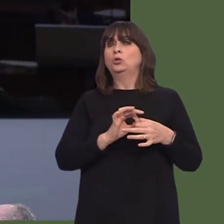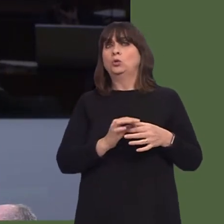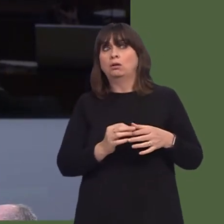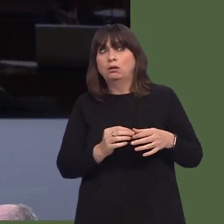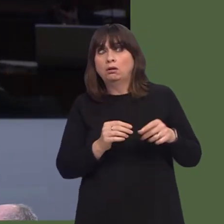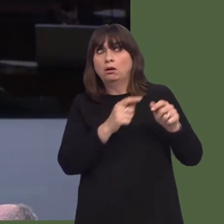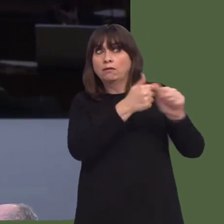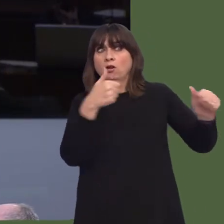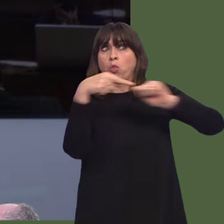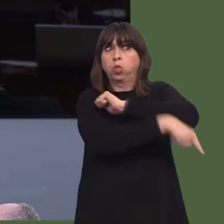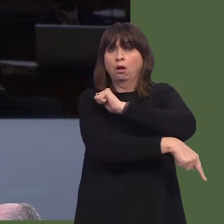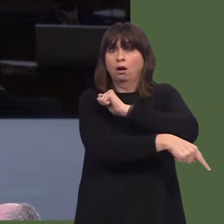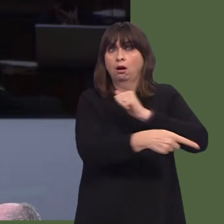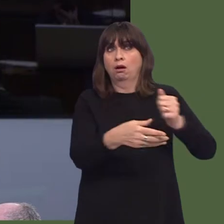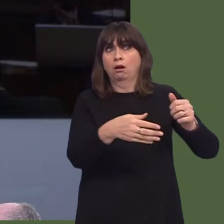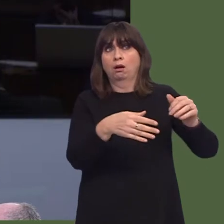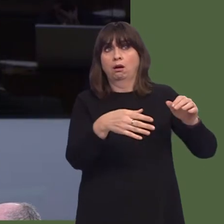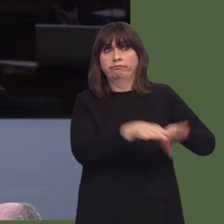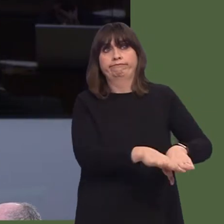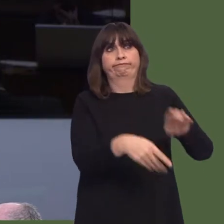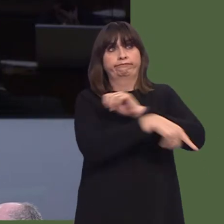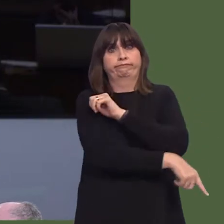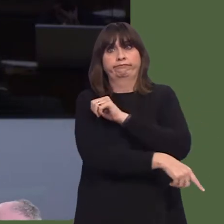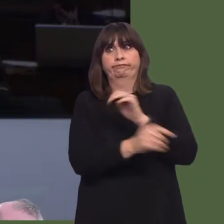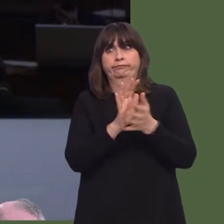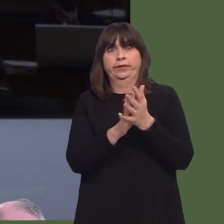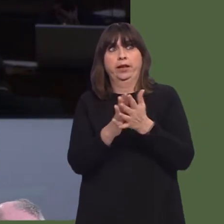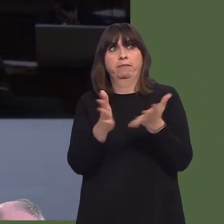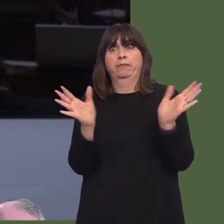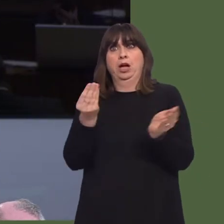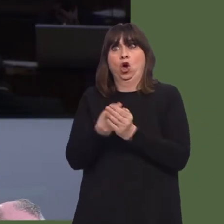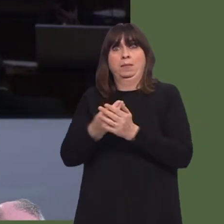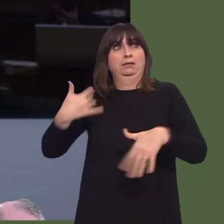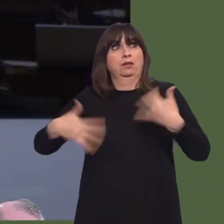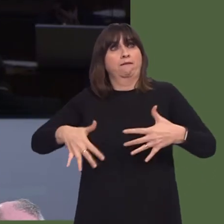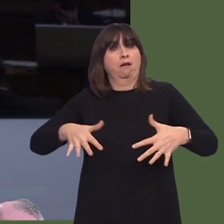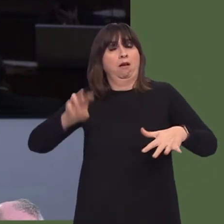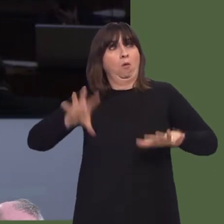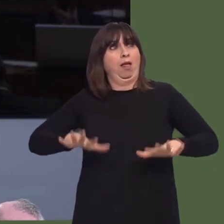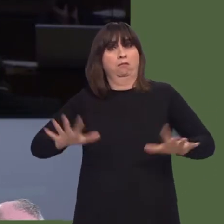Carwyn Jones AM: I am aware of the changes that have been made.